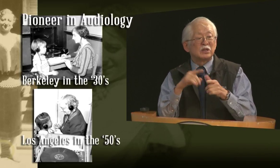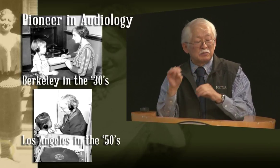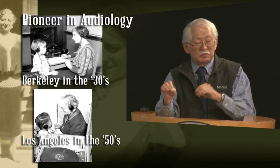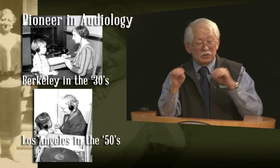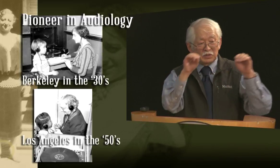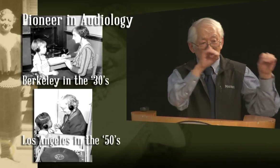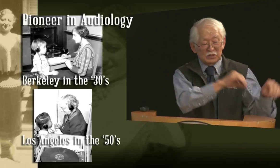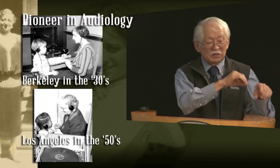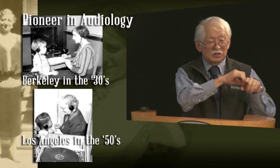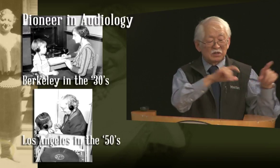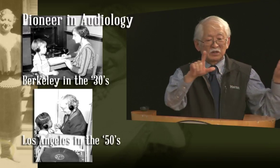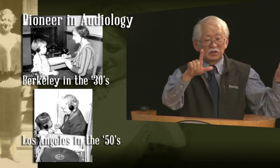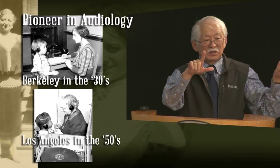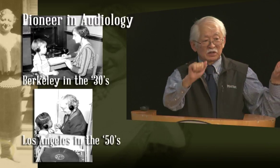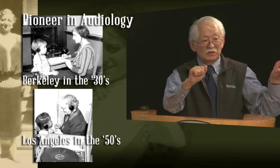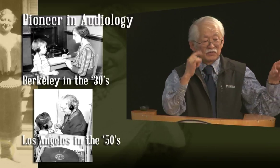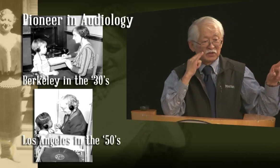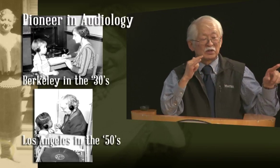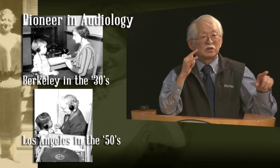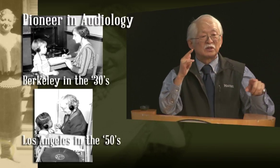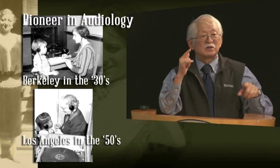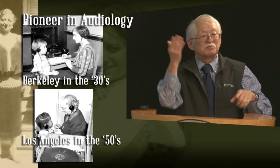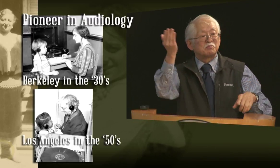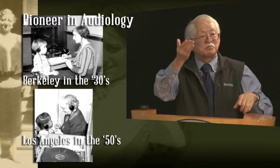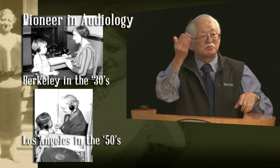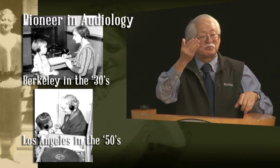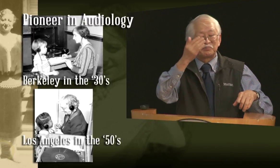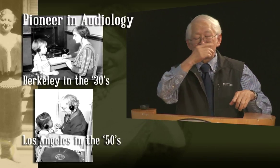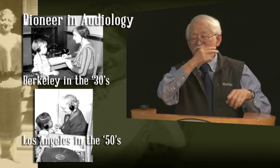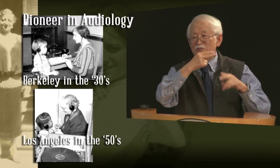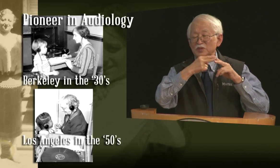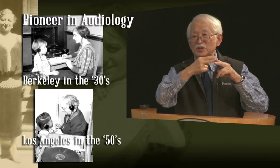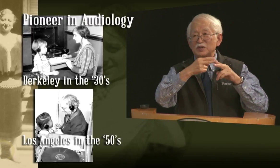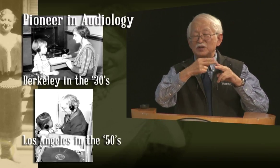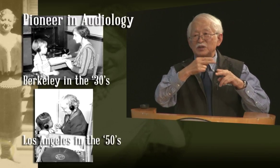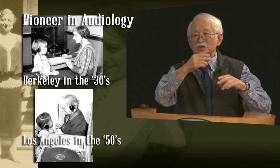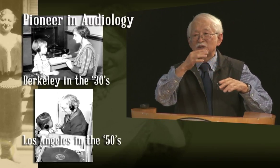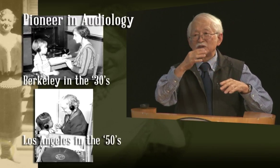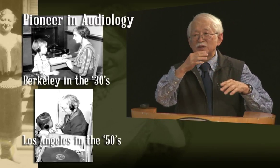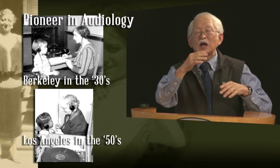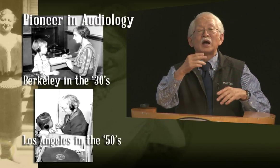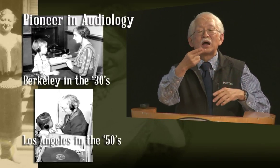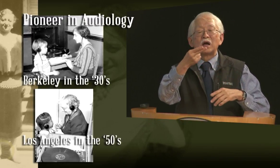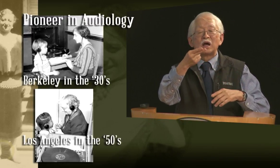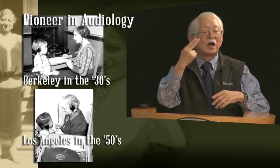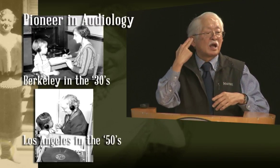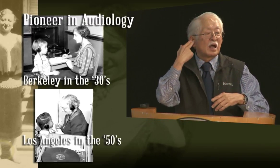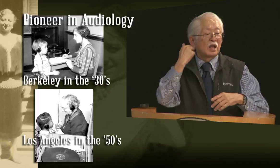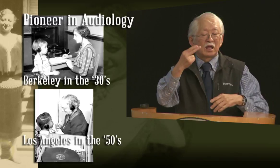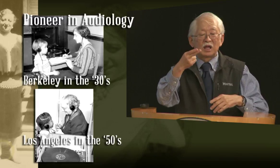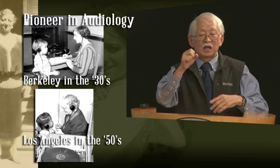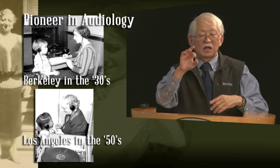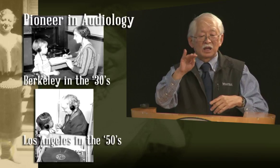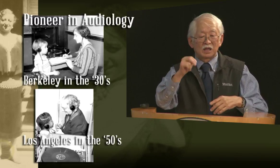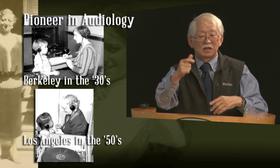And she retired at the age of 65, and moved down to Los Angeles, and she gave a presentation at the